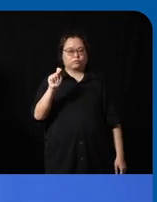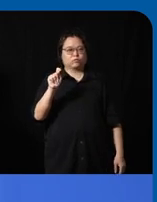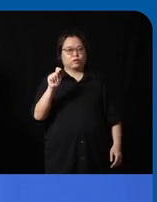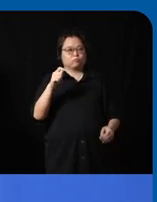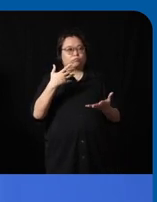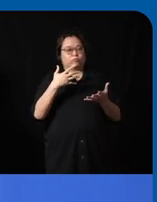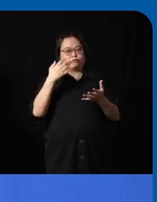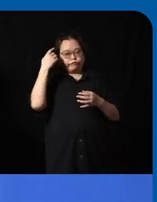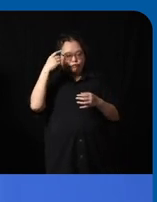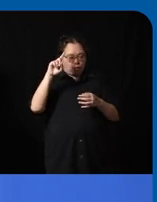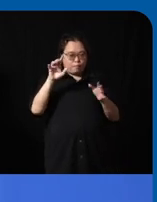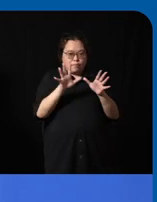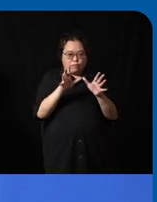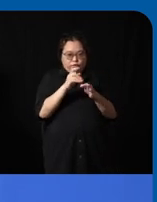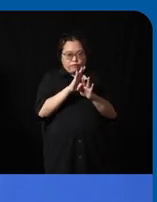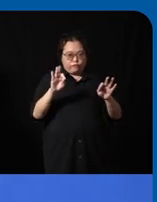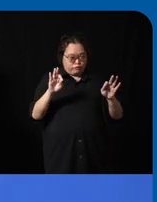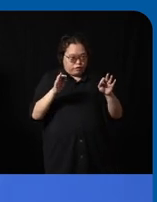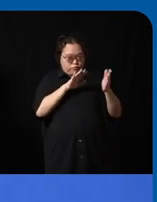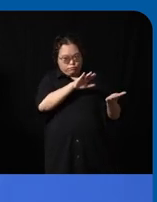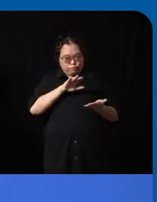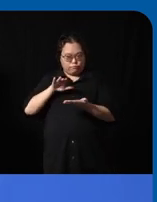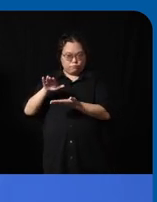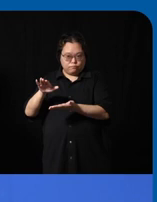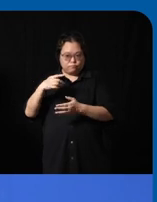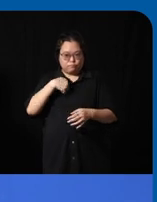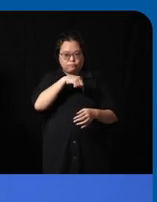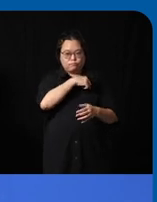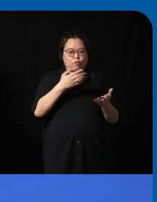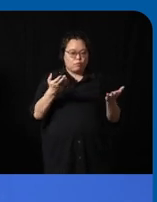barrier free access um basically what we're building is a Google Maps for wheelchair